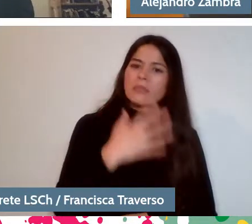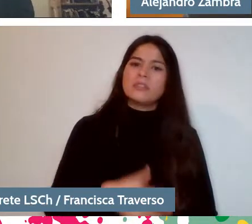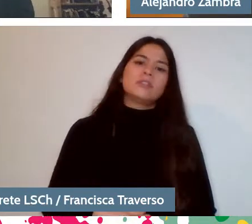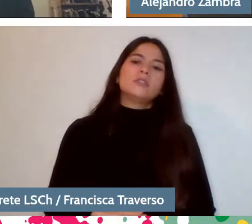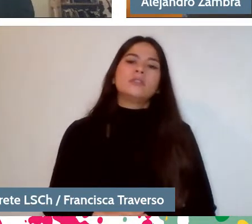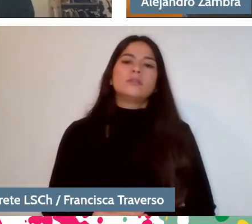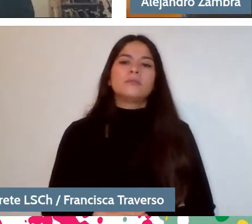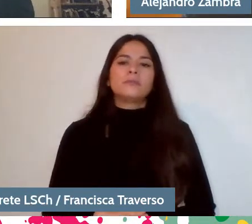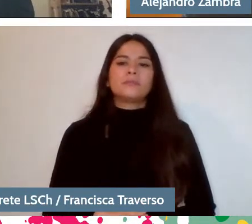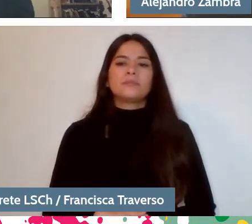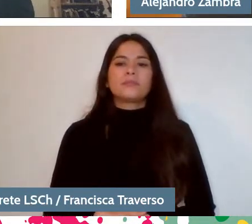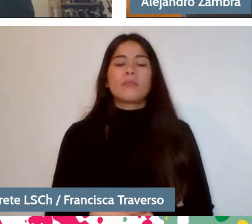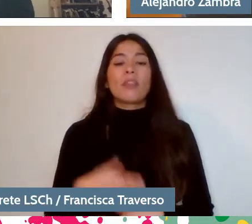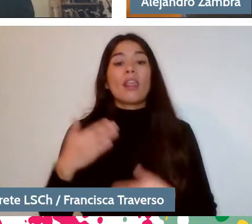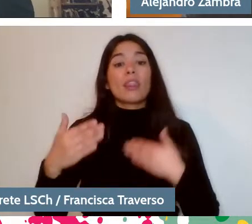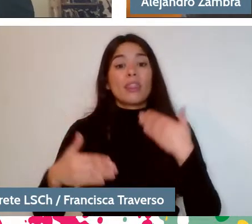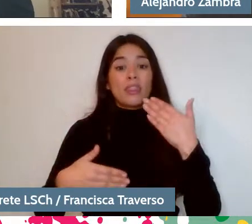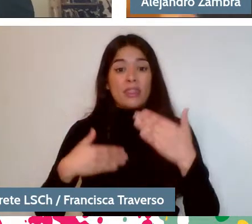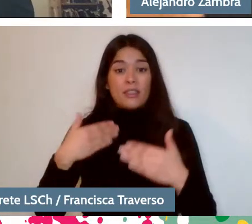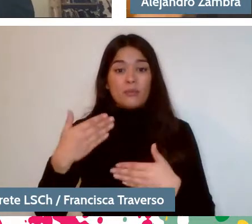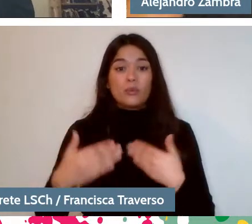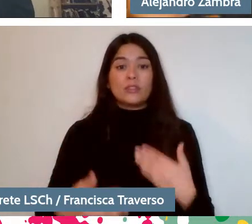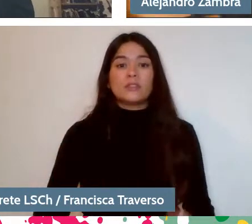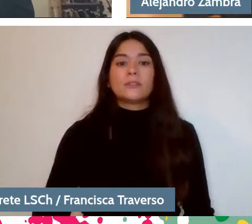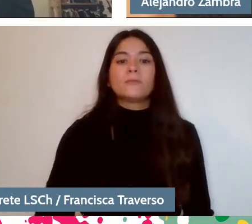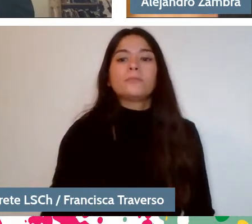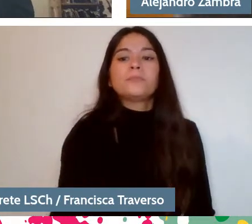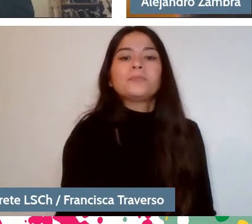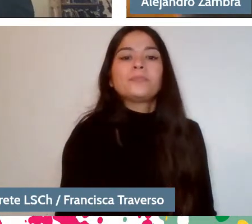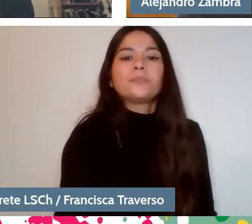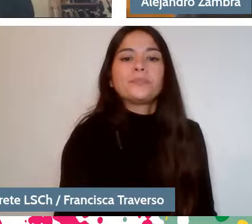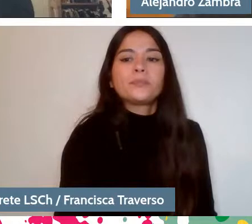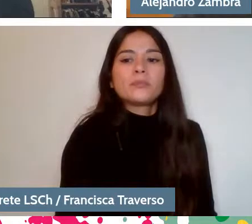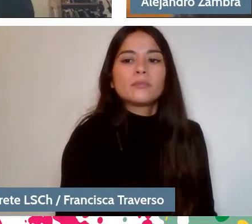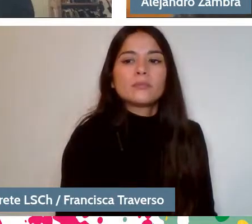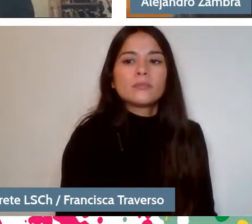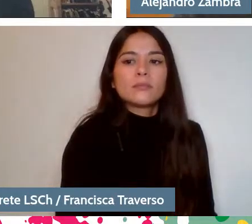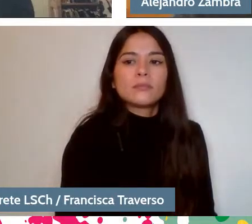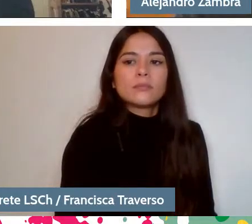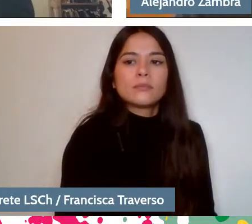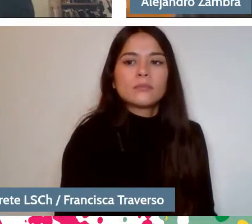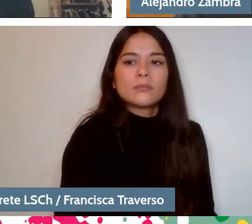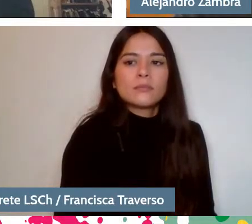And then, characters like my grandmother, who were very rare,